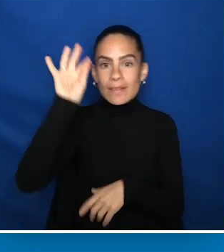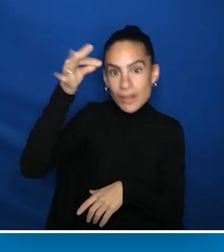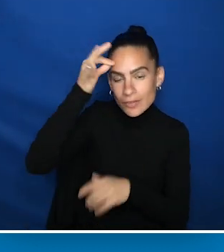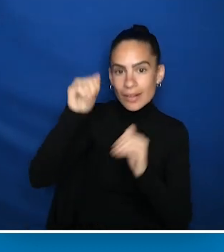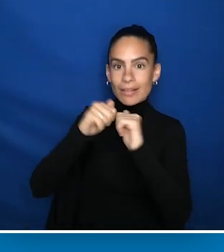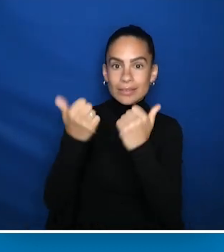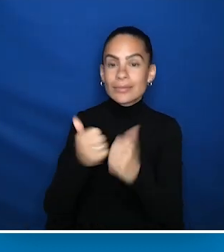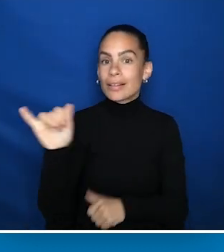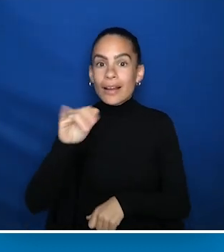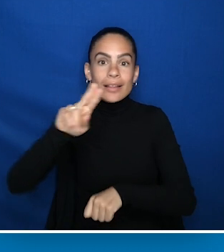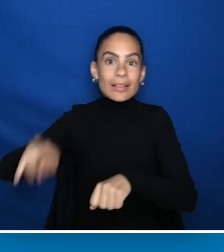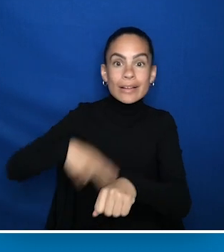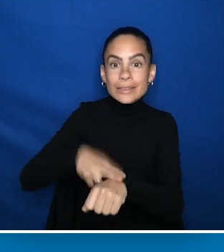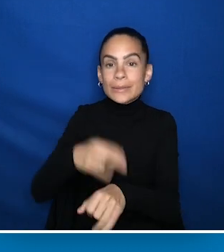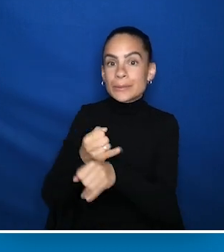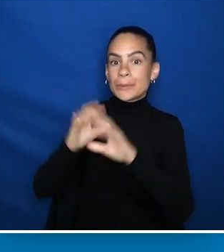that studies medically underserved populations.